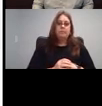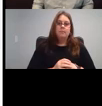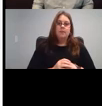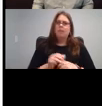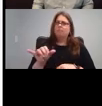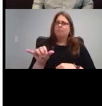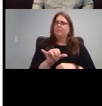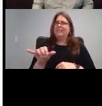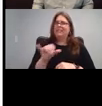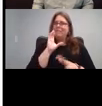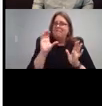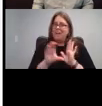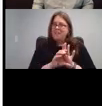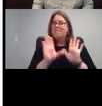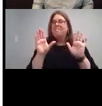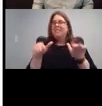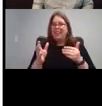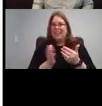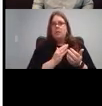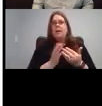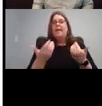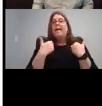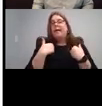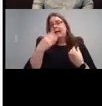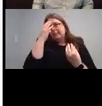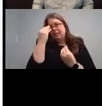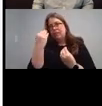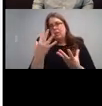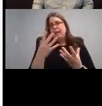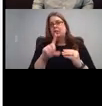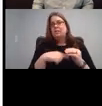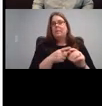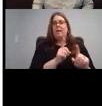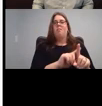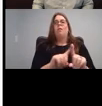But this has information about all kinds of things, for example.